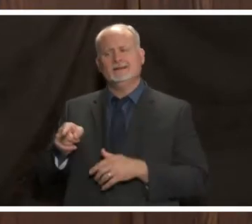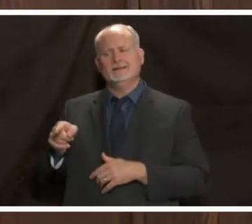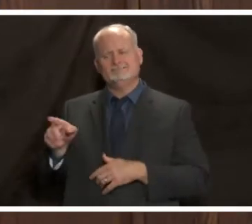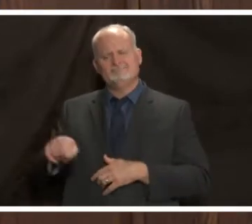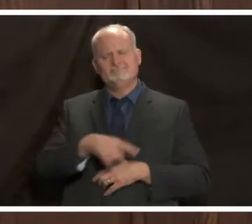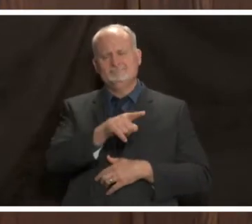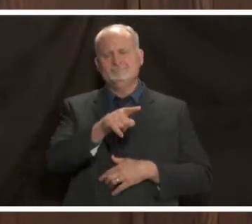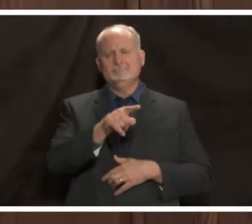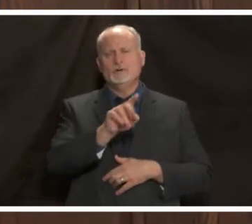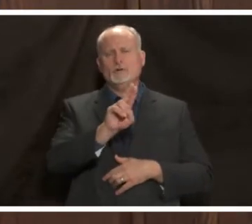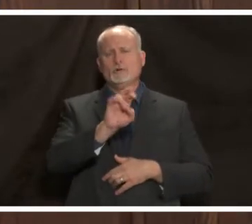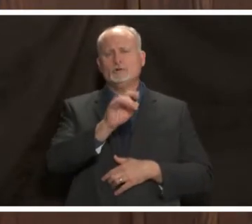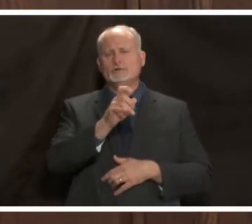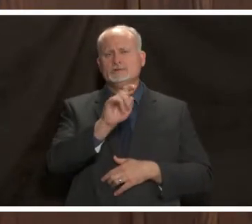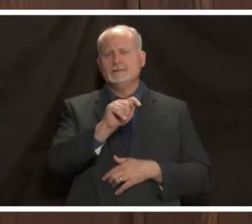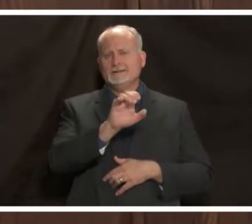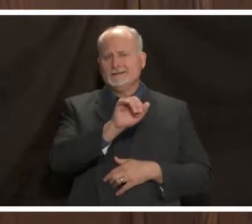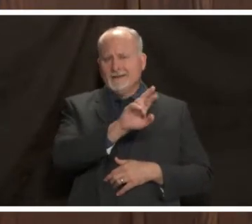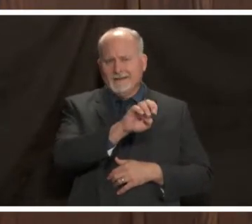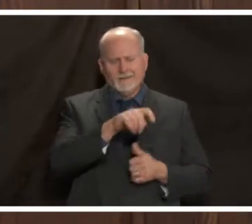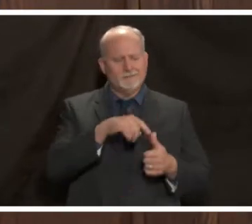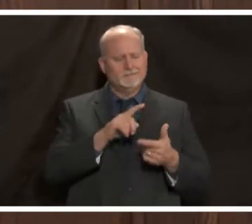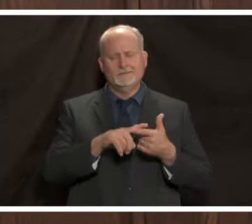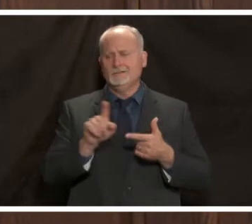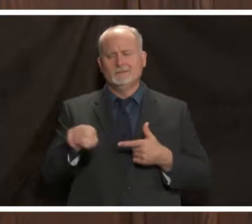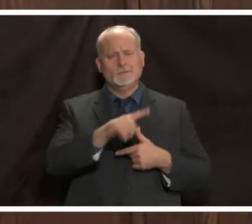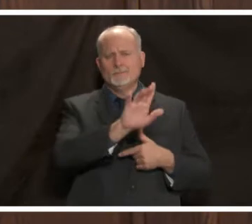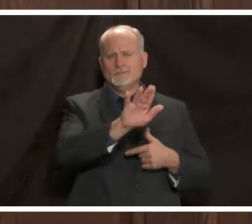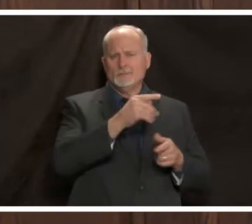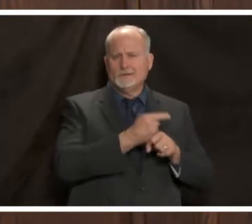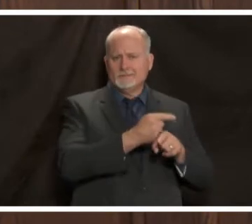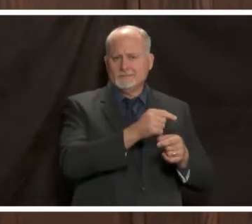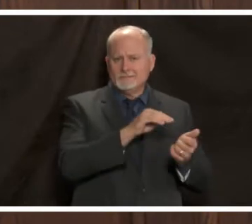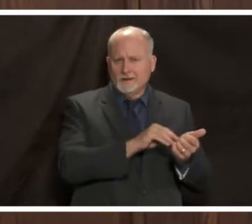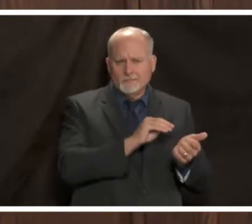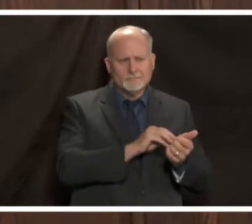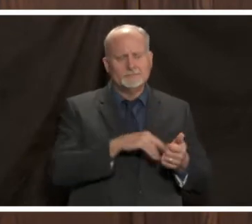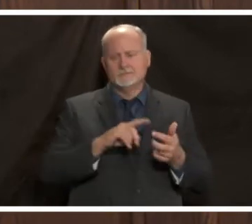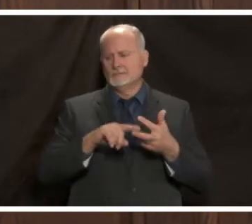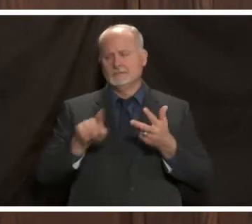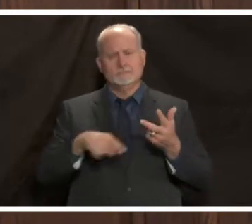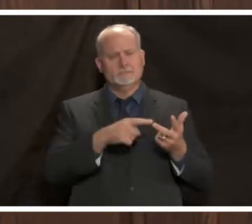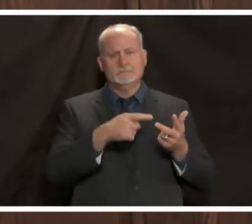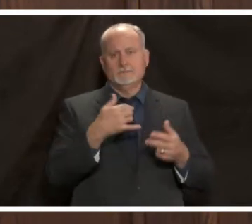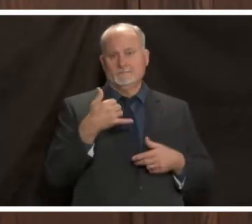at your primary care physician or on telehealth visit we still strongly encourage you to come to